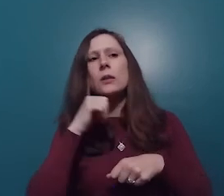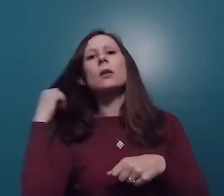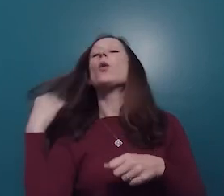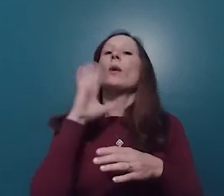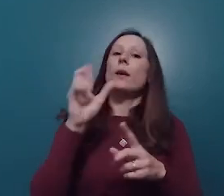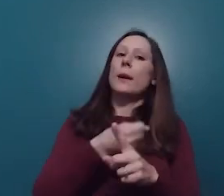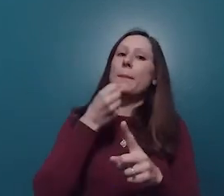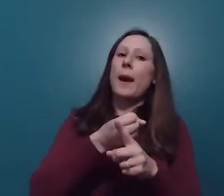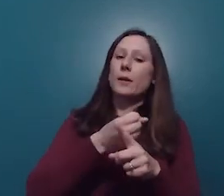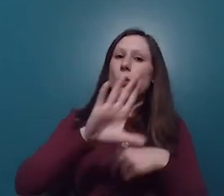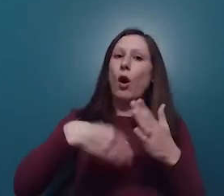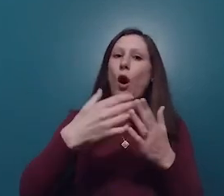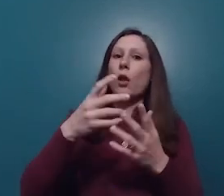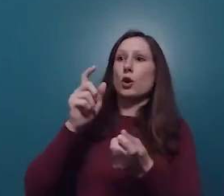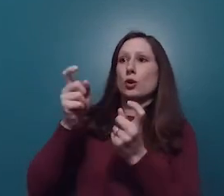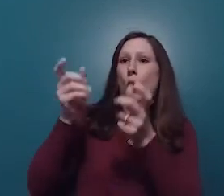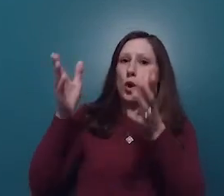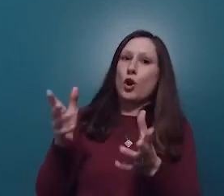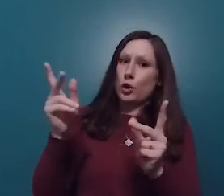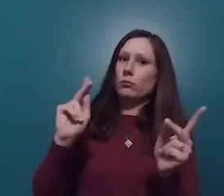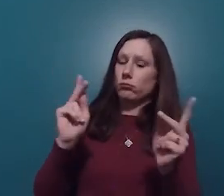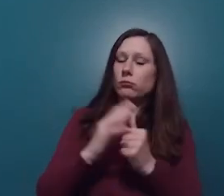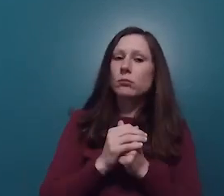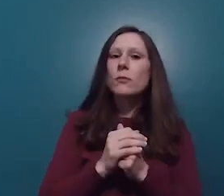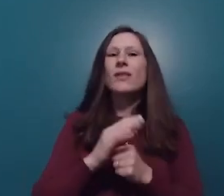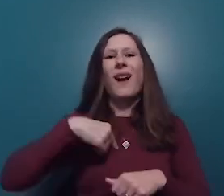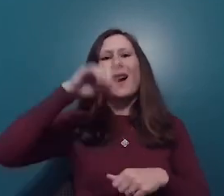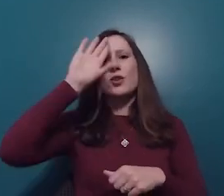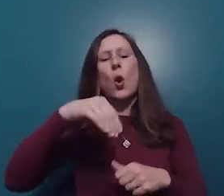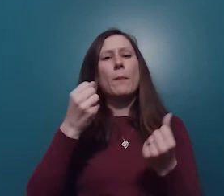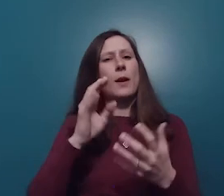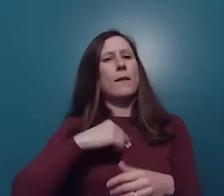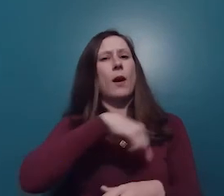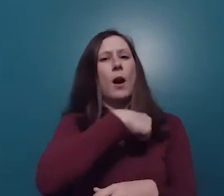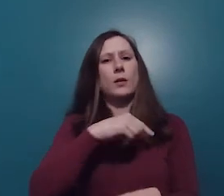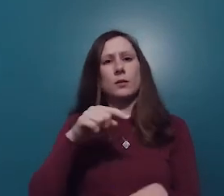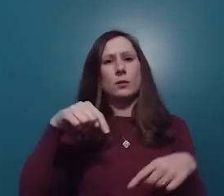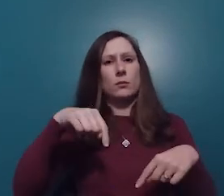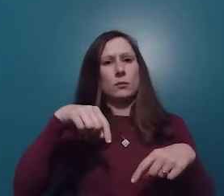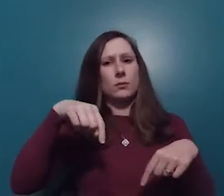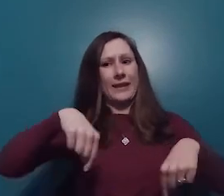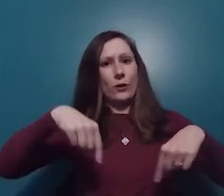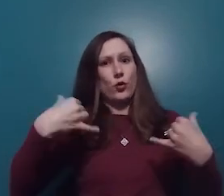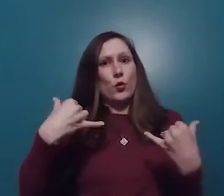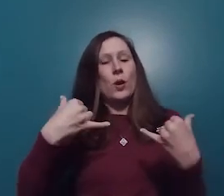nonprofit sector and their donors to fill the gaps. And I know a lot of us in this webinar are with nonprofits. So